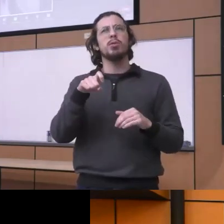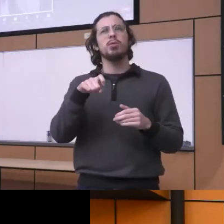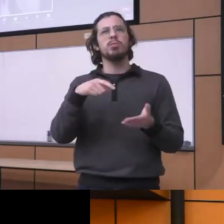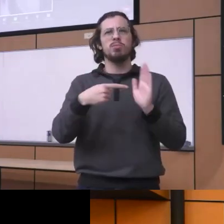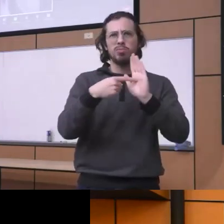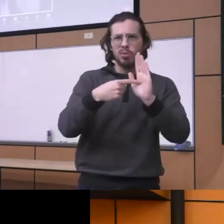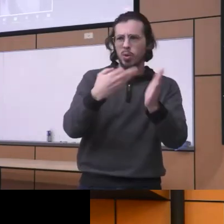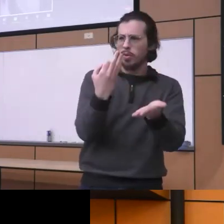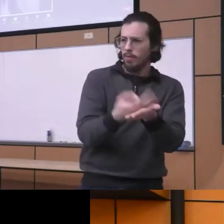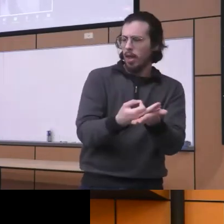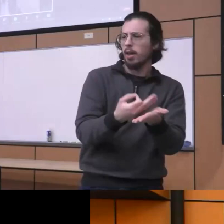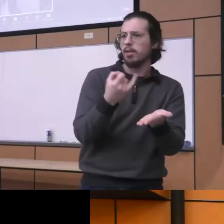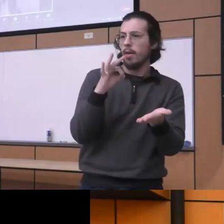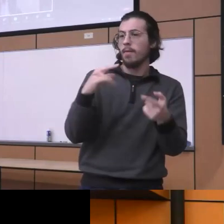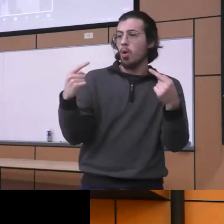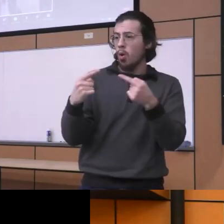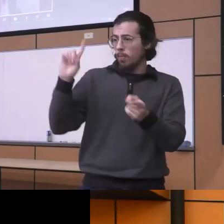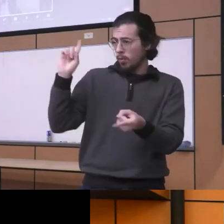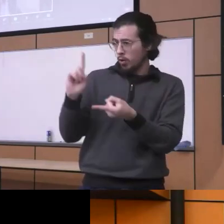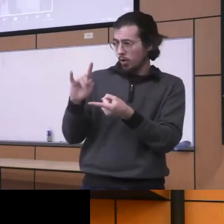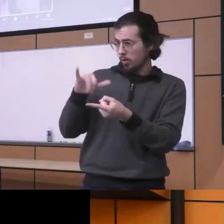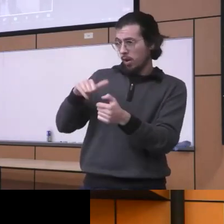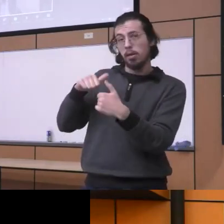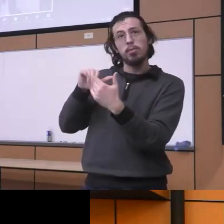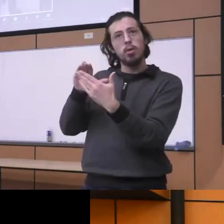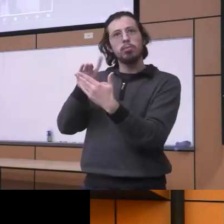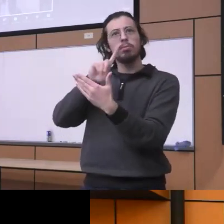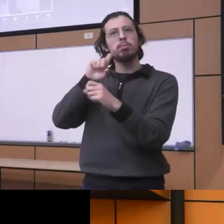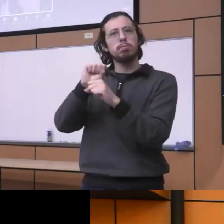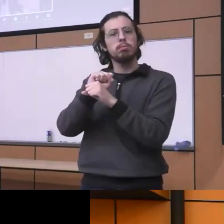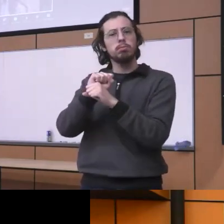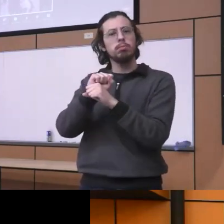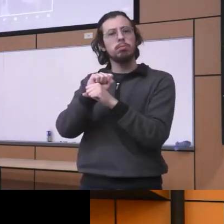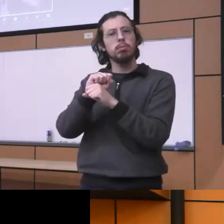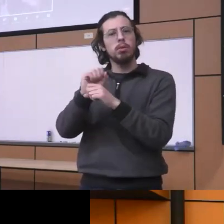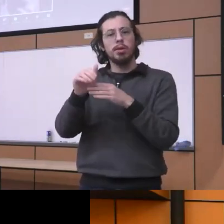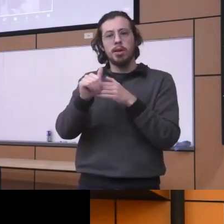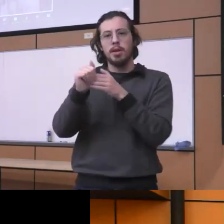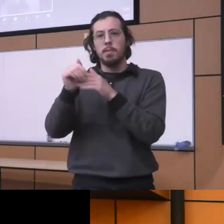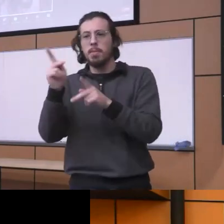know a harm reduction approaches really you know lead to people using more drugs or engaging more